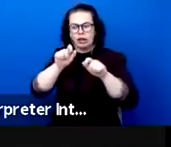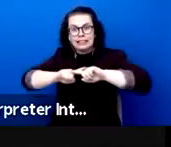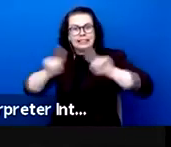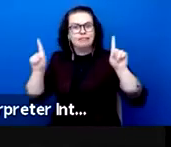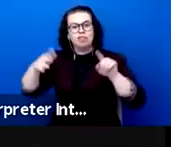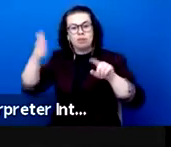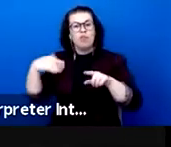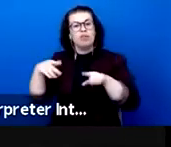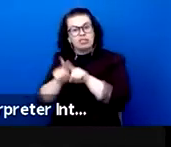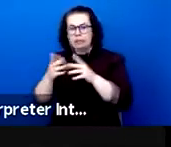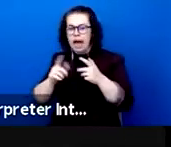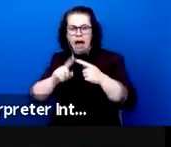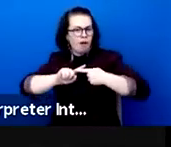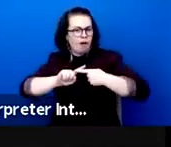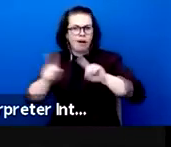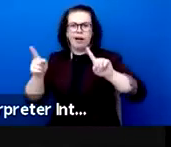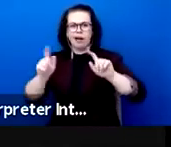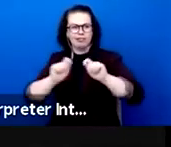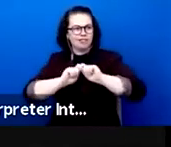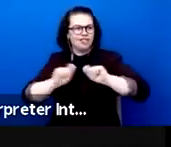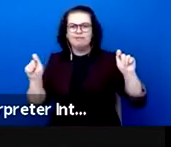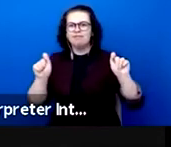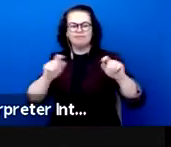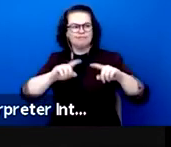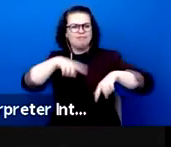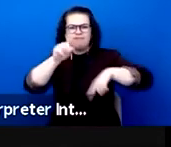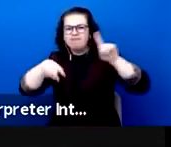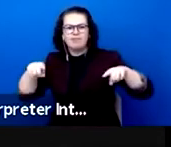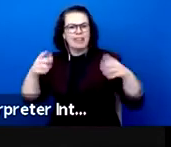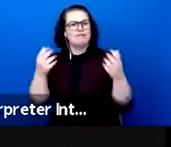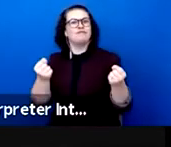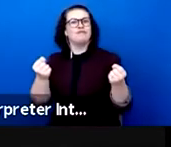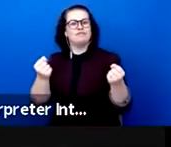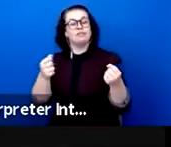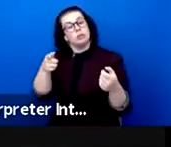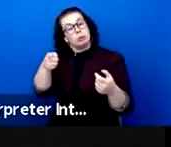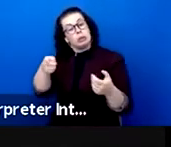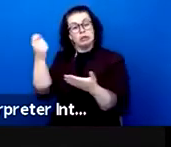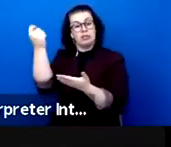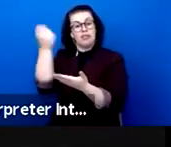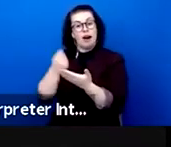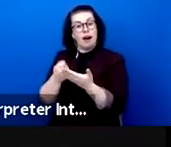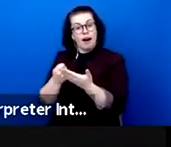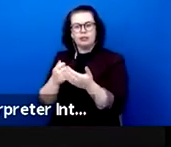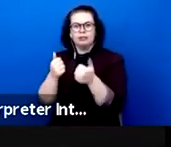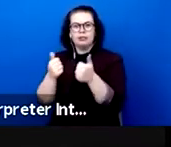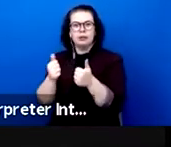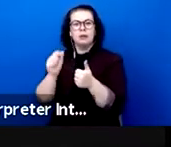Always artisanal it can also be, sometimes a little bit conservative,